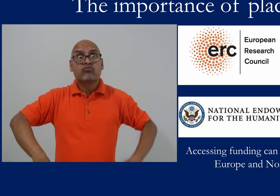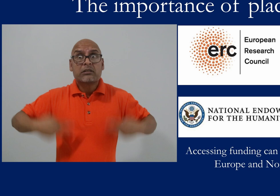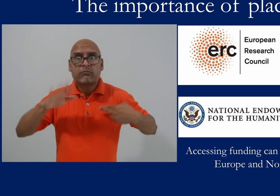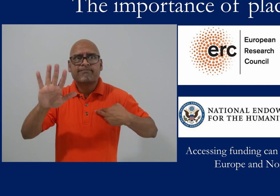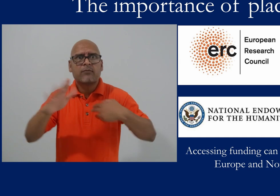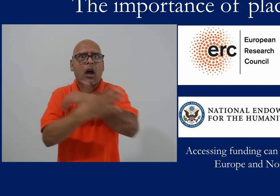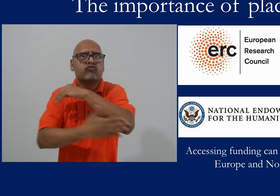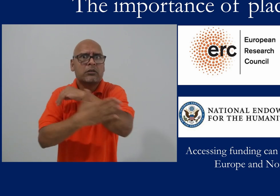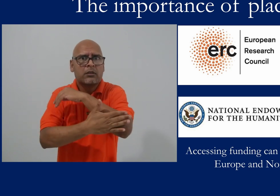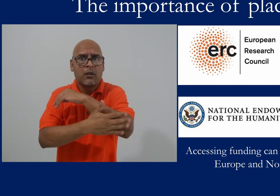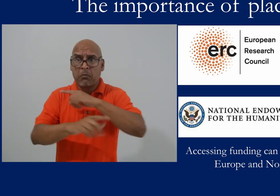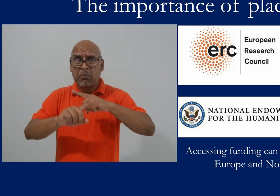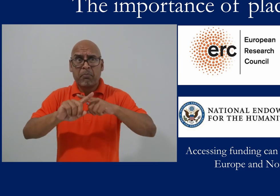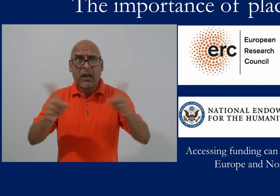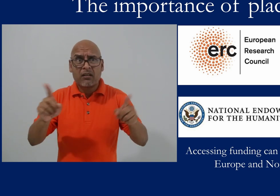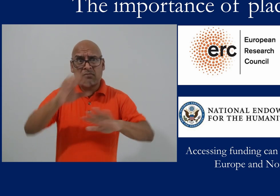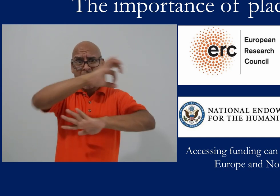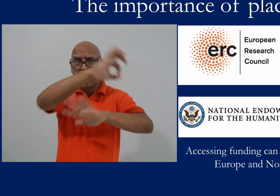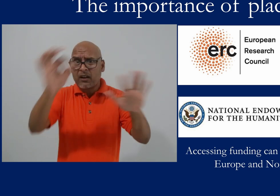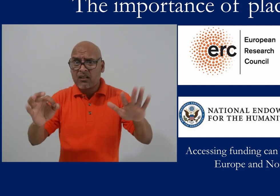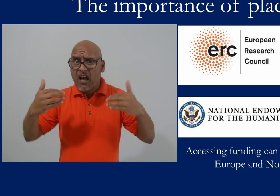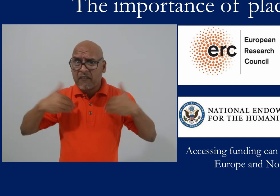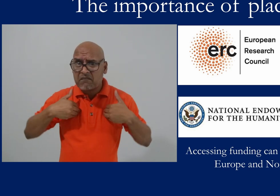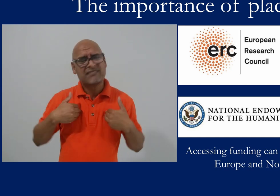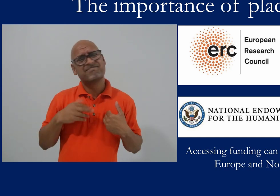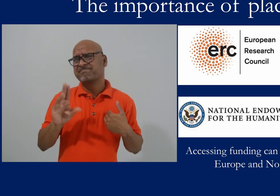But those kind of grants are usually only available to citizens or residents people